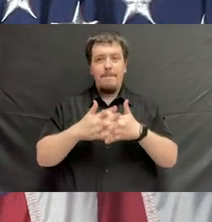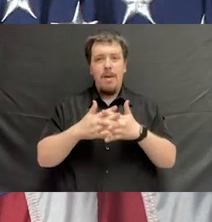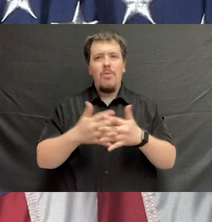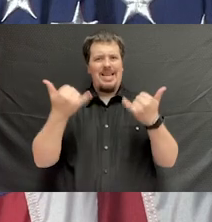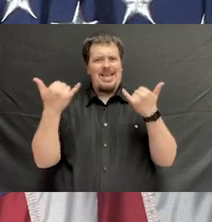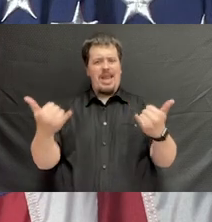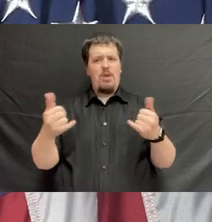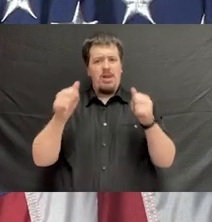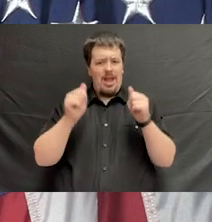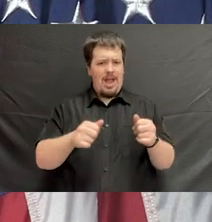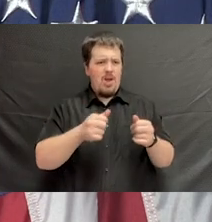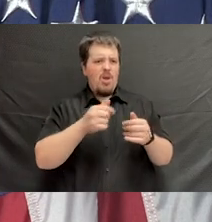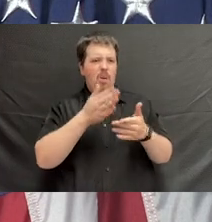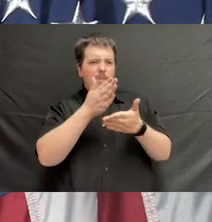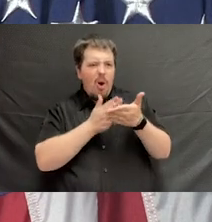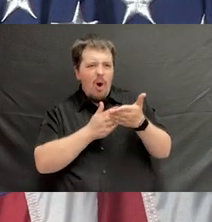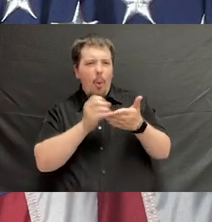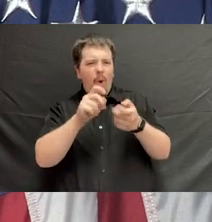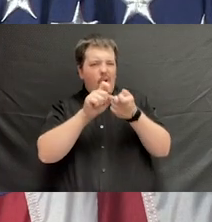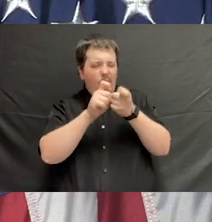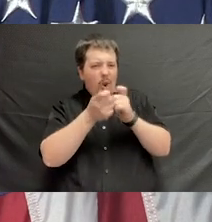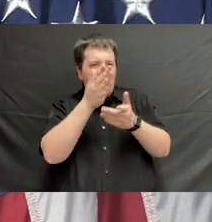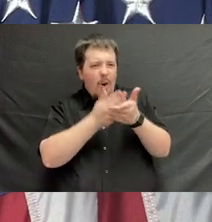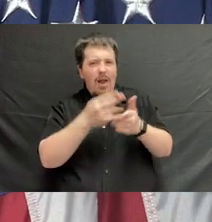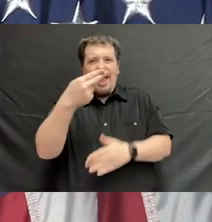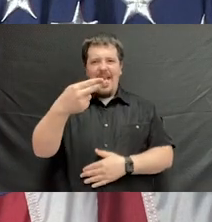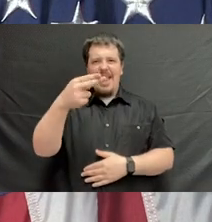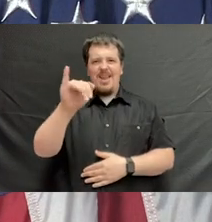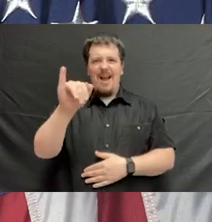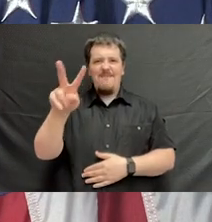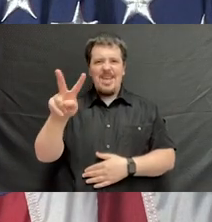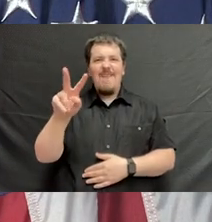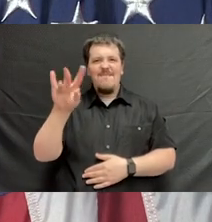we now can take a fragmented or an altered piece of HIV virus,